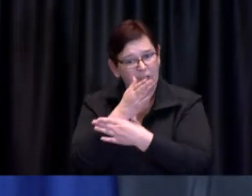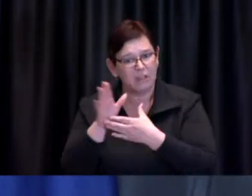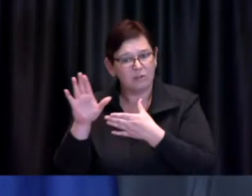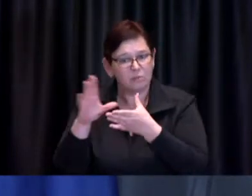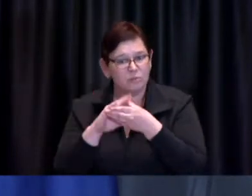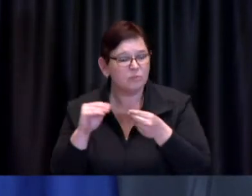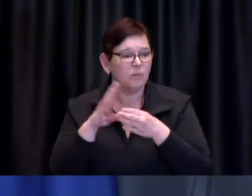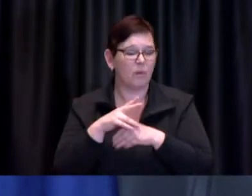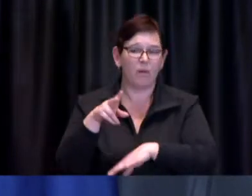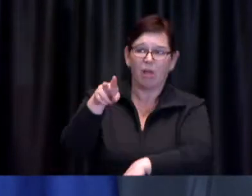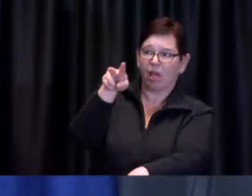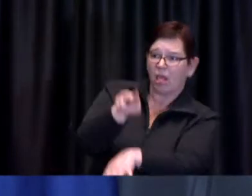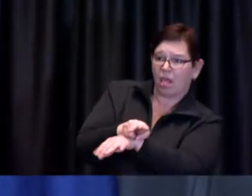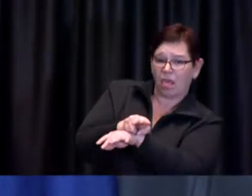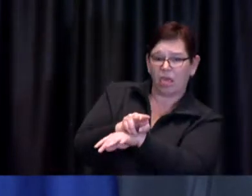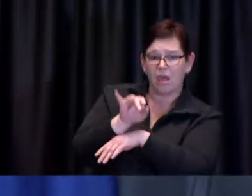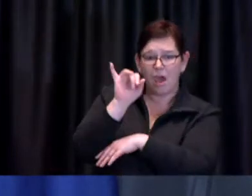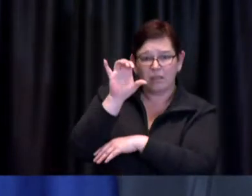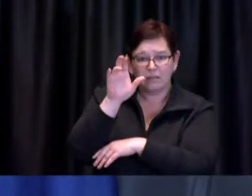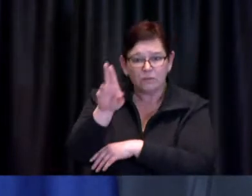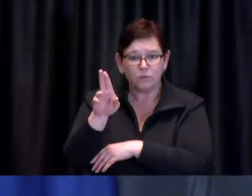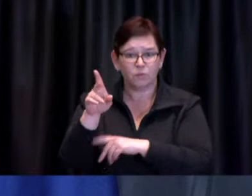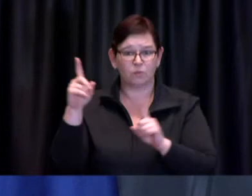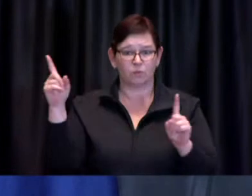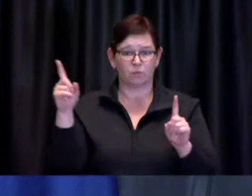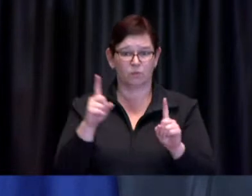he was going in they told him perhaps he'd better be in touch with his relatives because his health